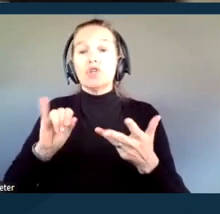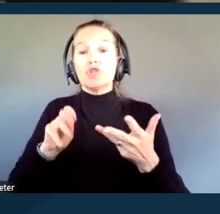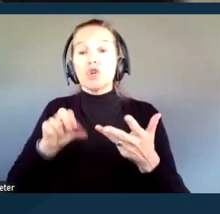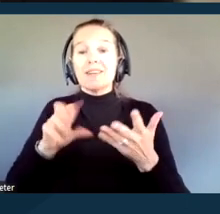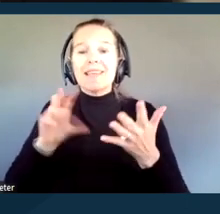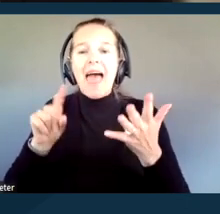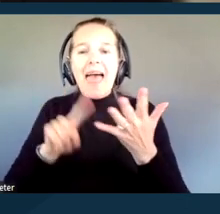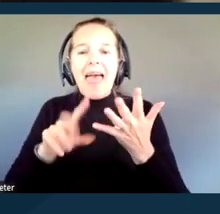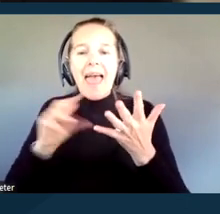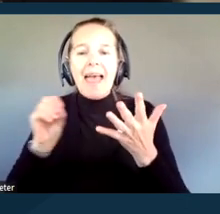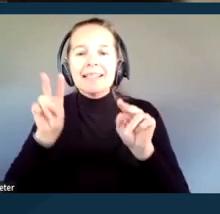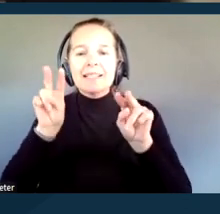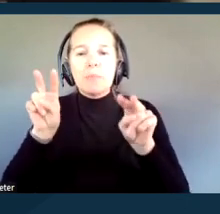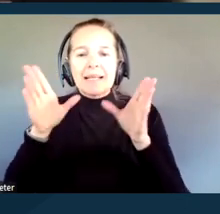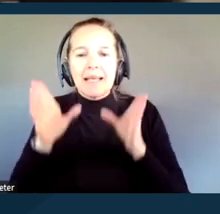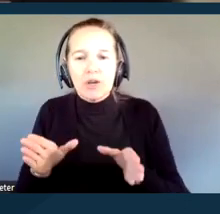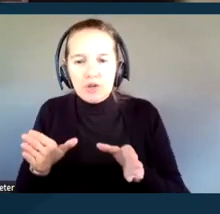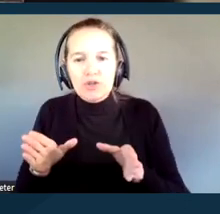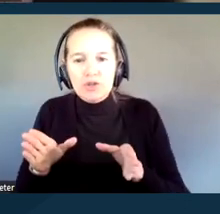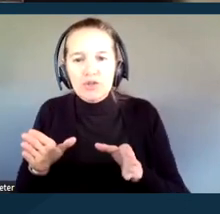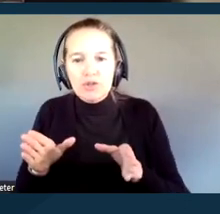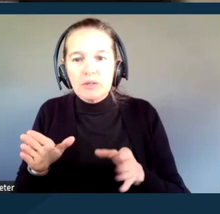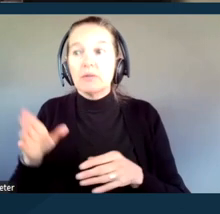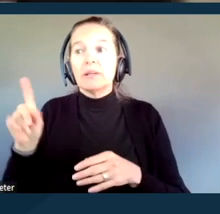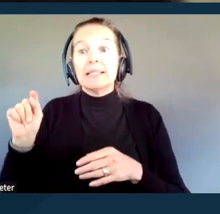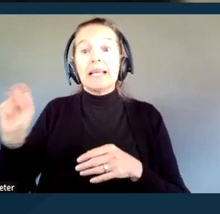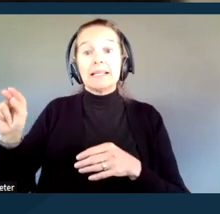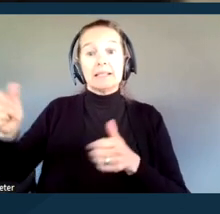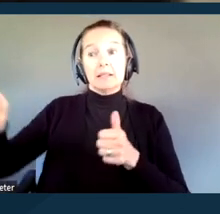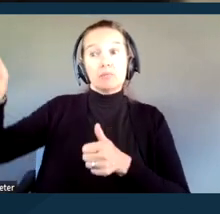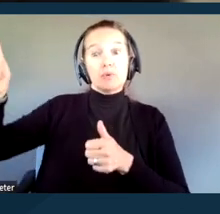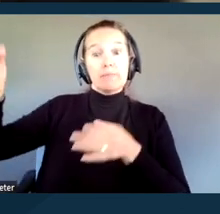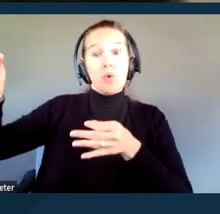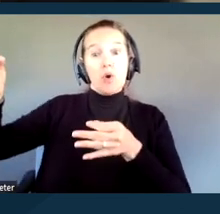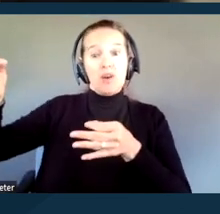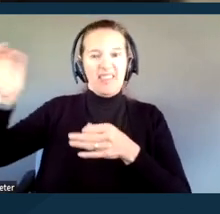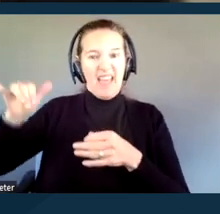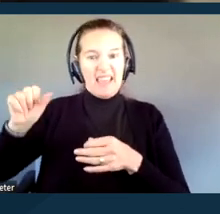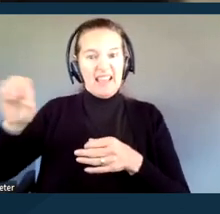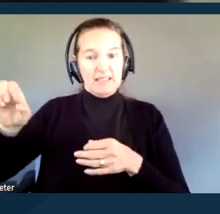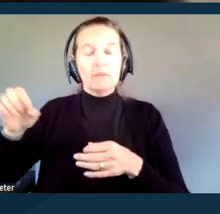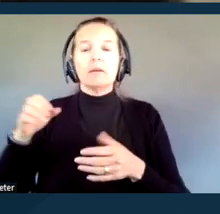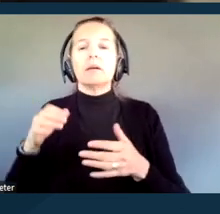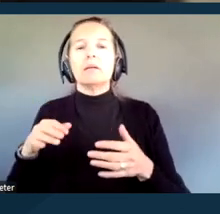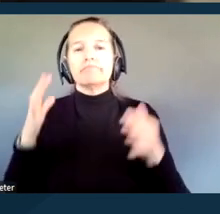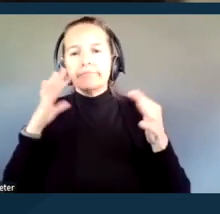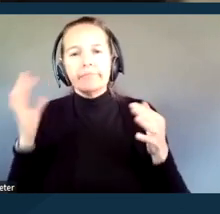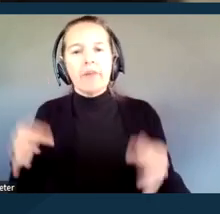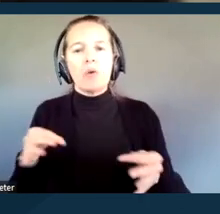The Supreme Court in Tennessee versus Lane found that access to our courts is a fundamental right of access